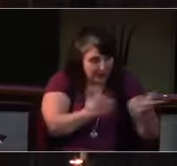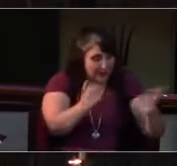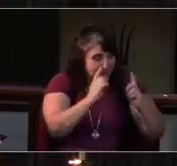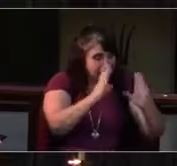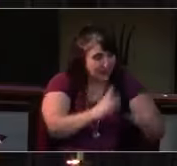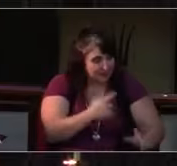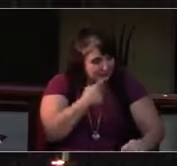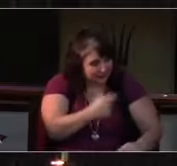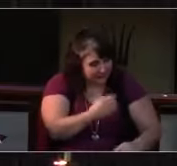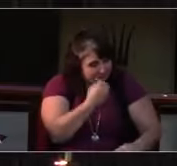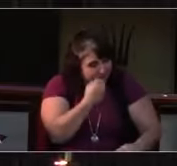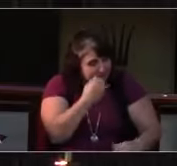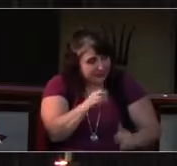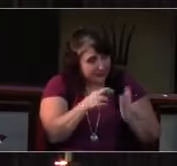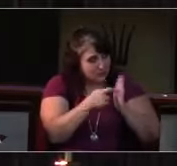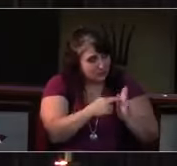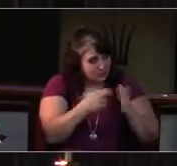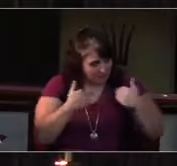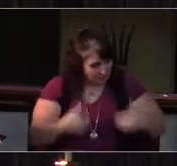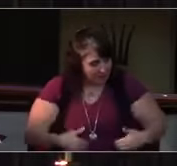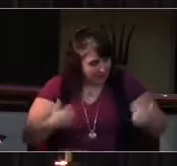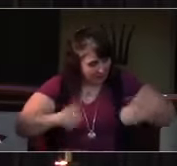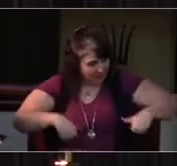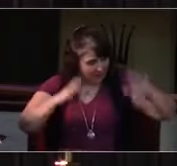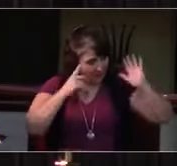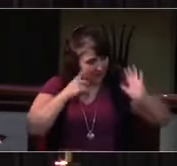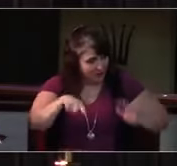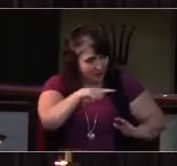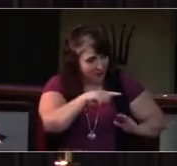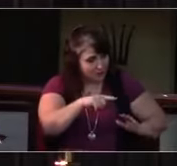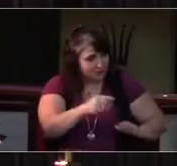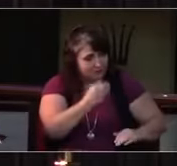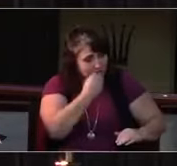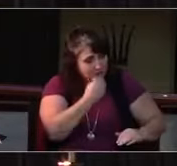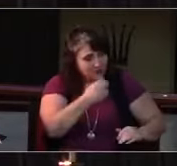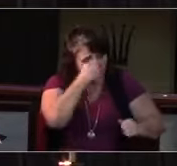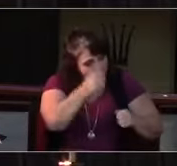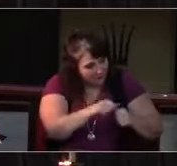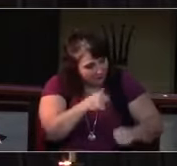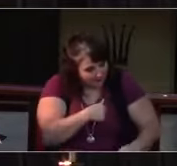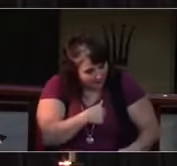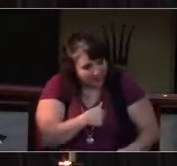Hosanna in the highest.